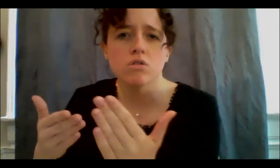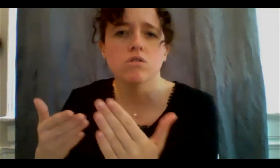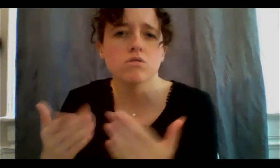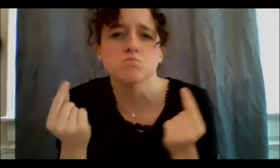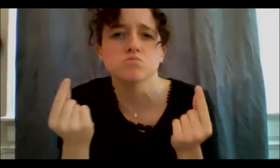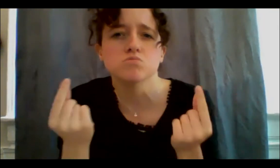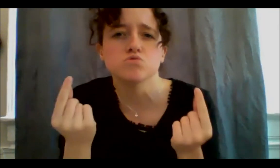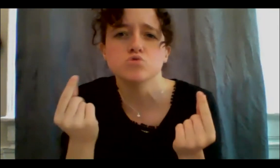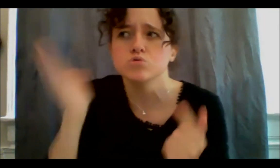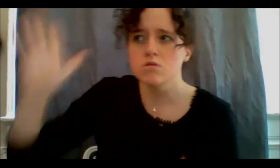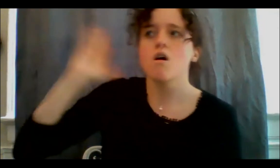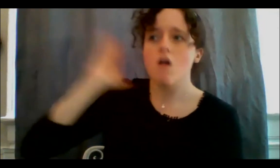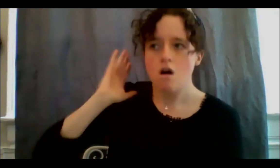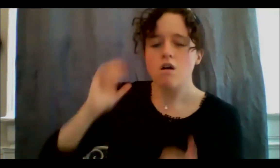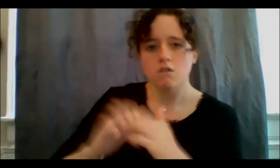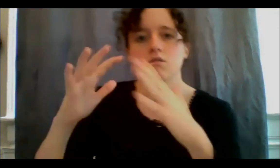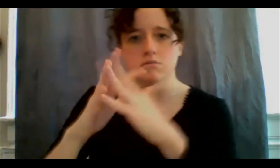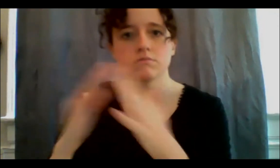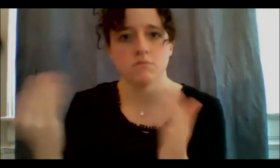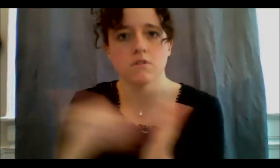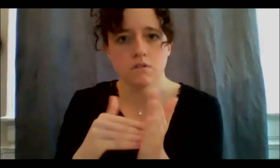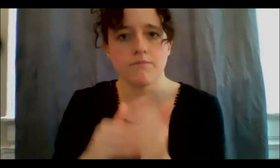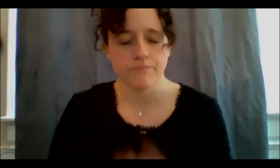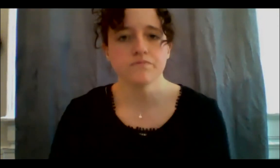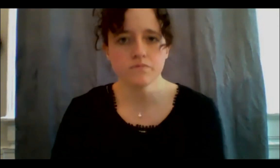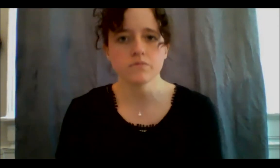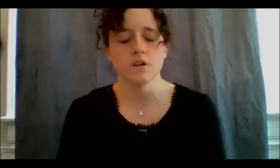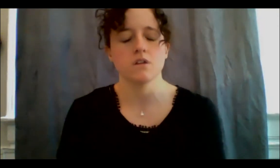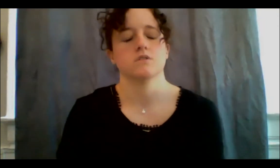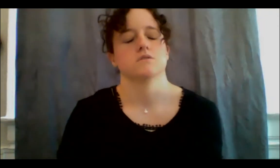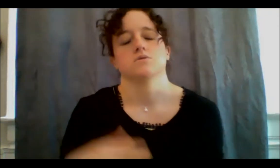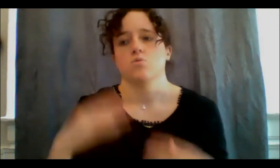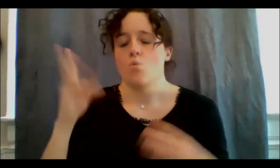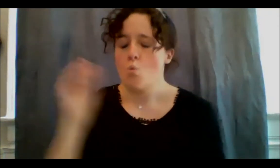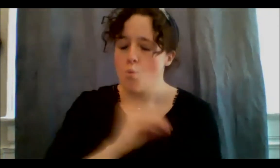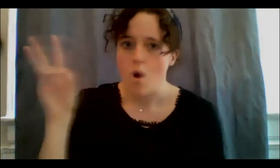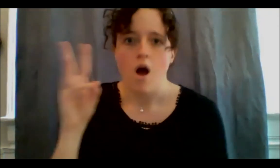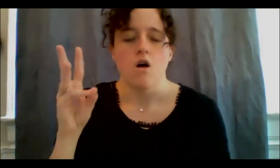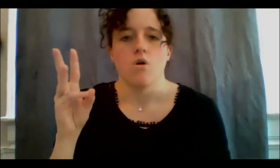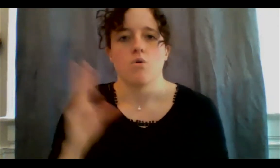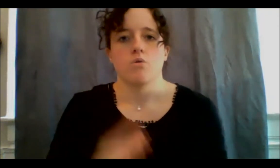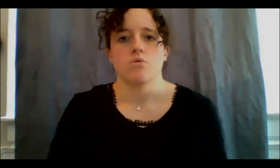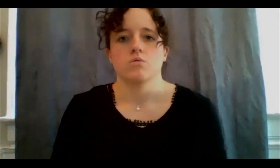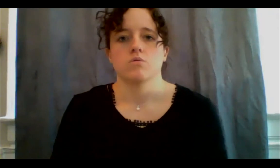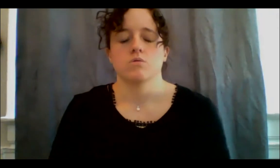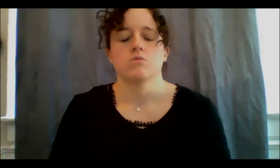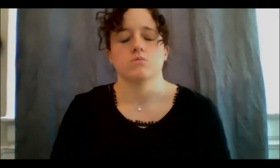And what I've found is an incredibly engaging, incredibly exciting and also